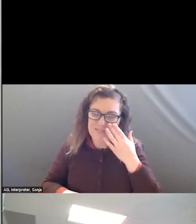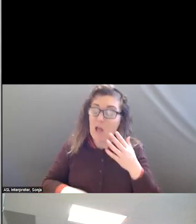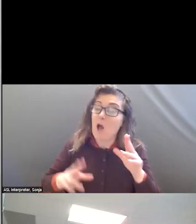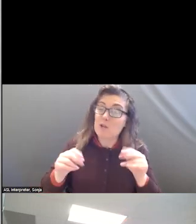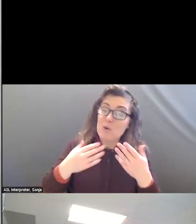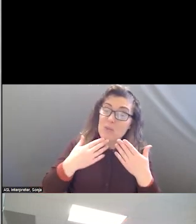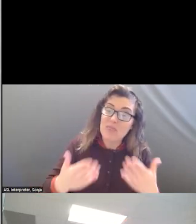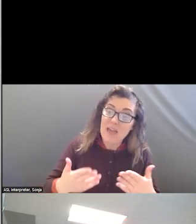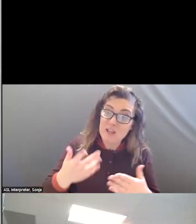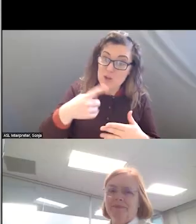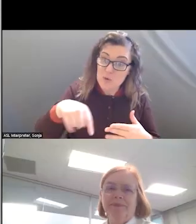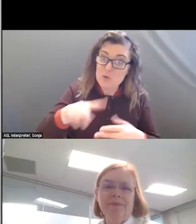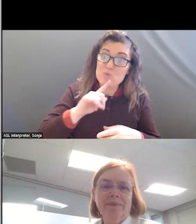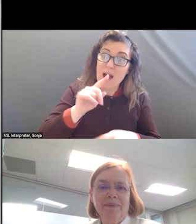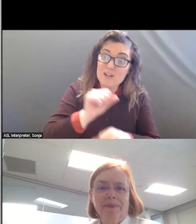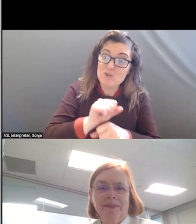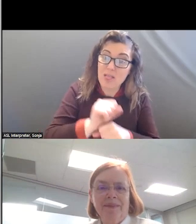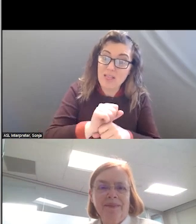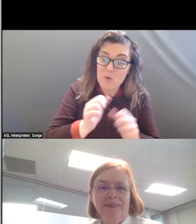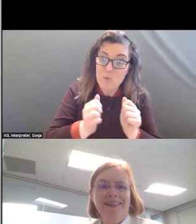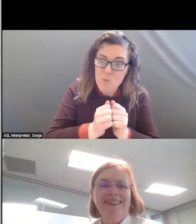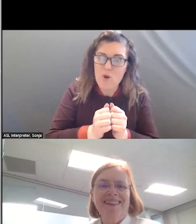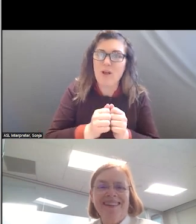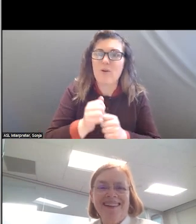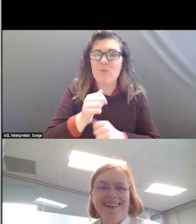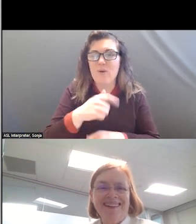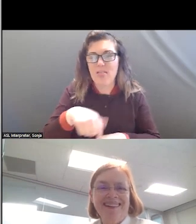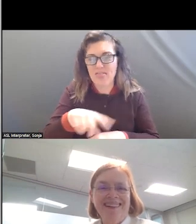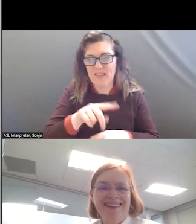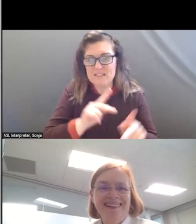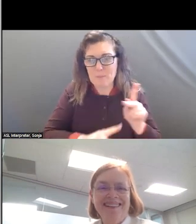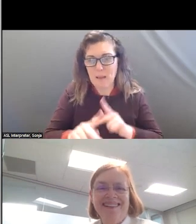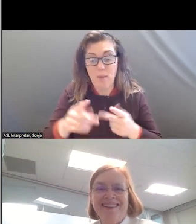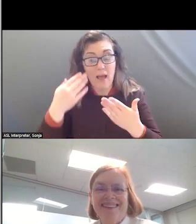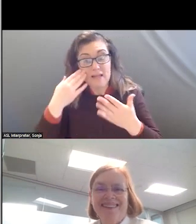THESE INDIVIDUALS. I FEEL LIKE I AM GETTING A HISTORY NOW. I AM